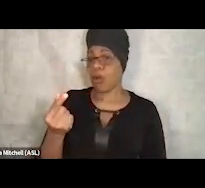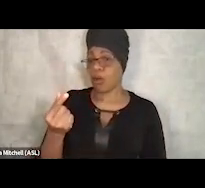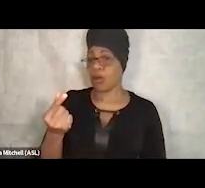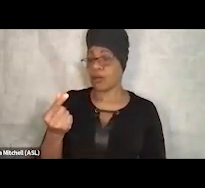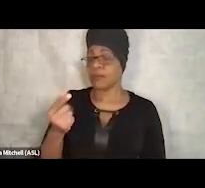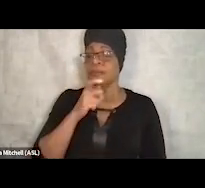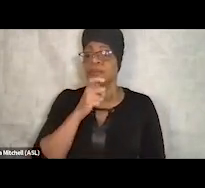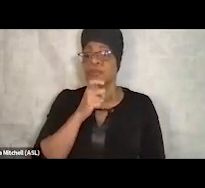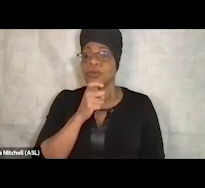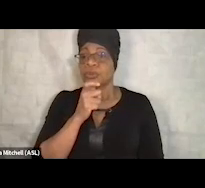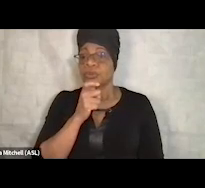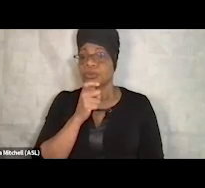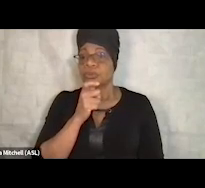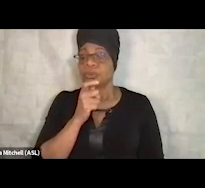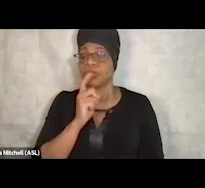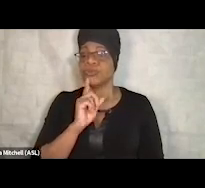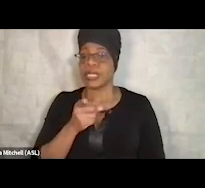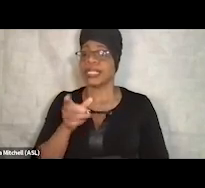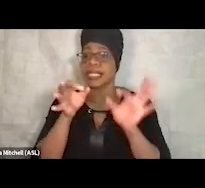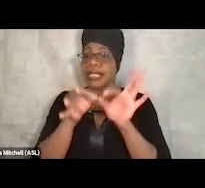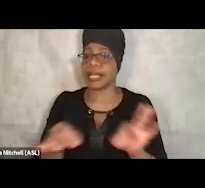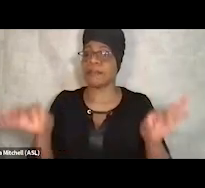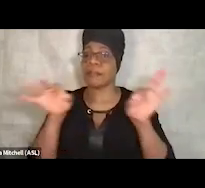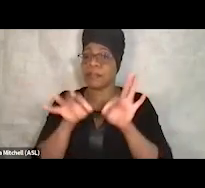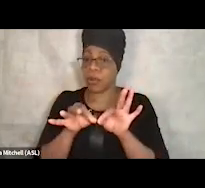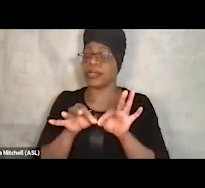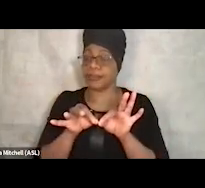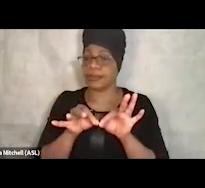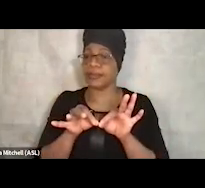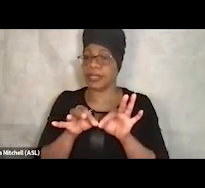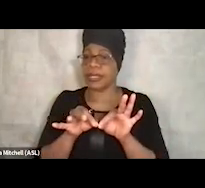you know, who was important. And so it sort of went back to this,